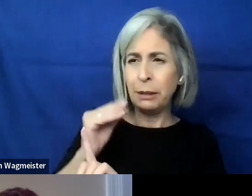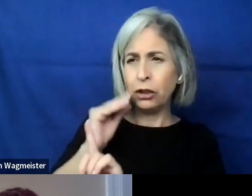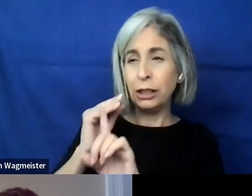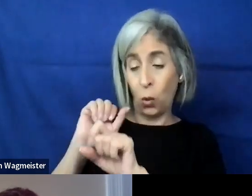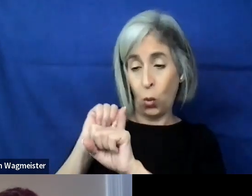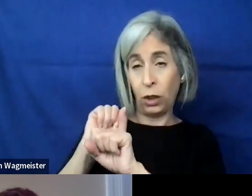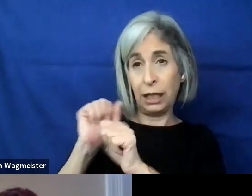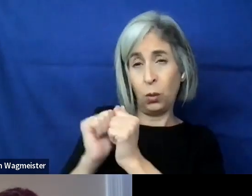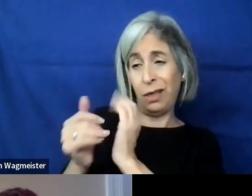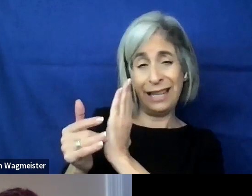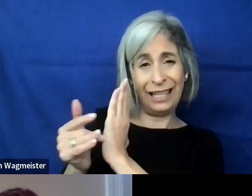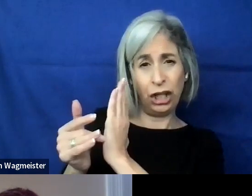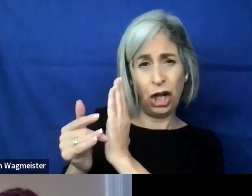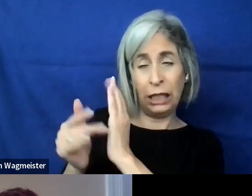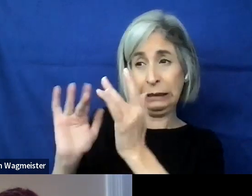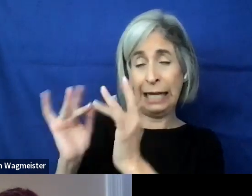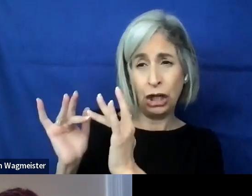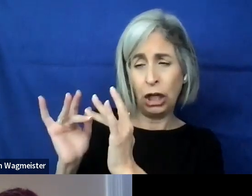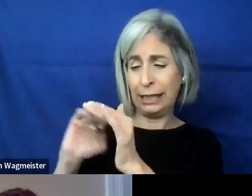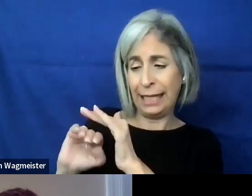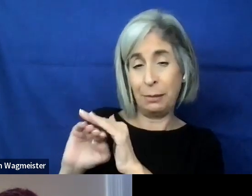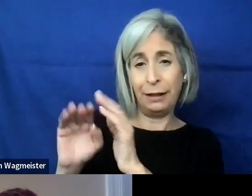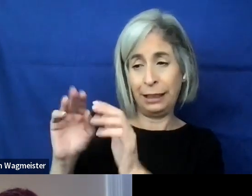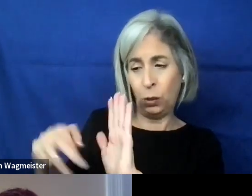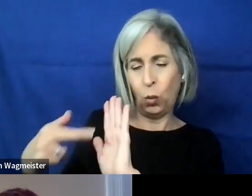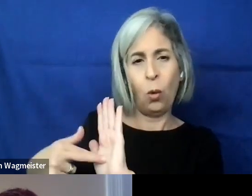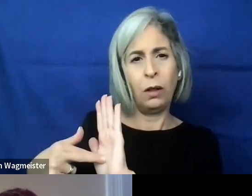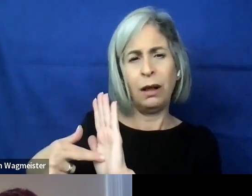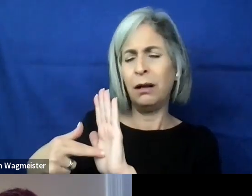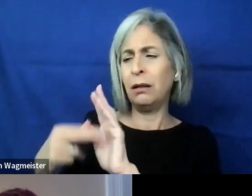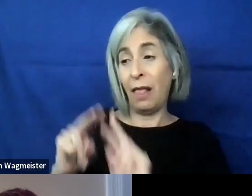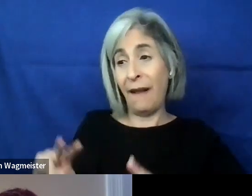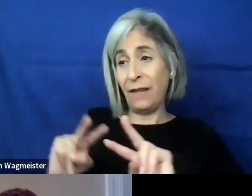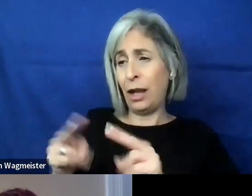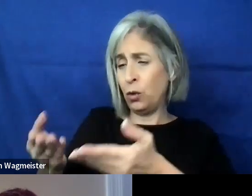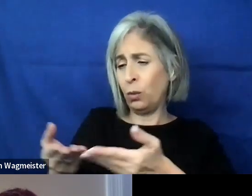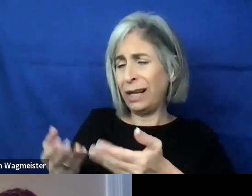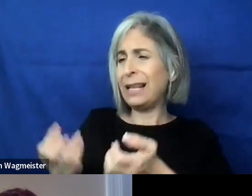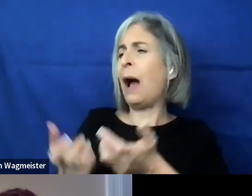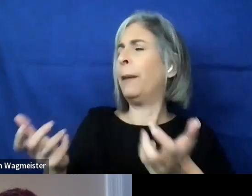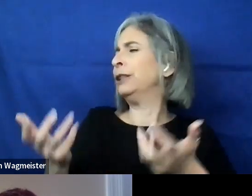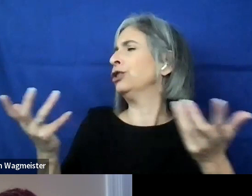a technical digital accessibility role, how much value that brings to a team, and how